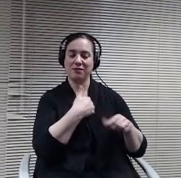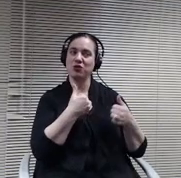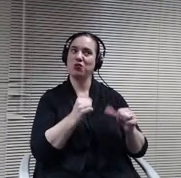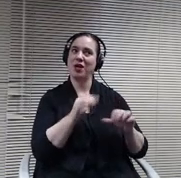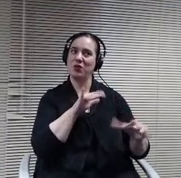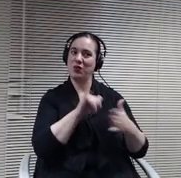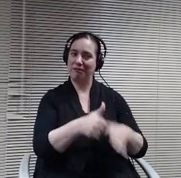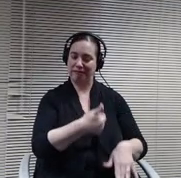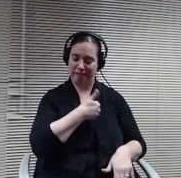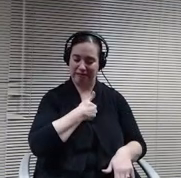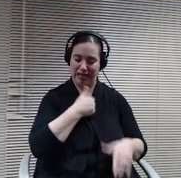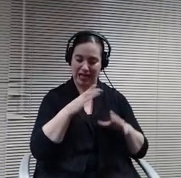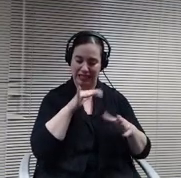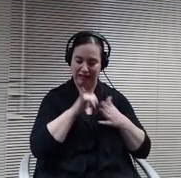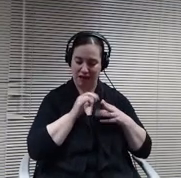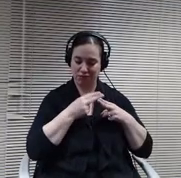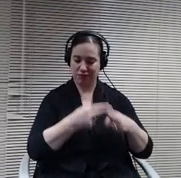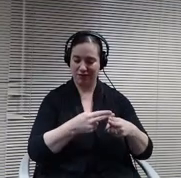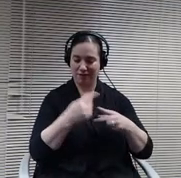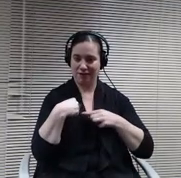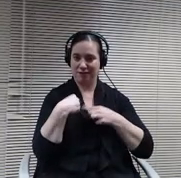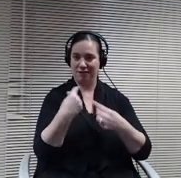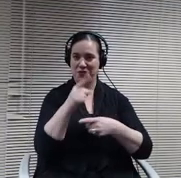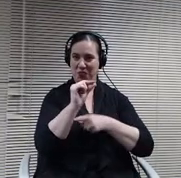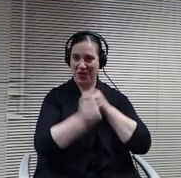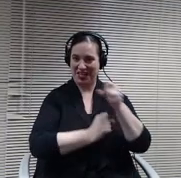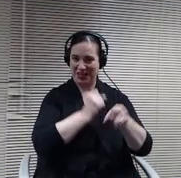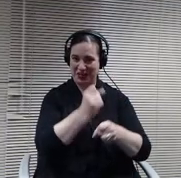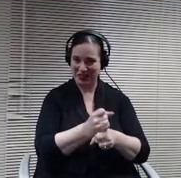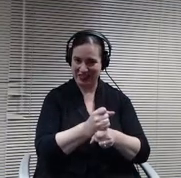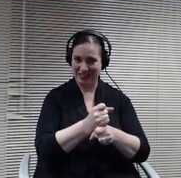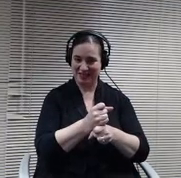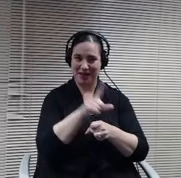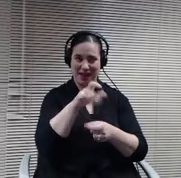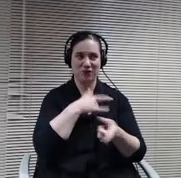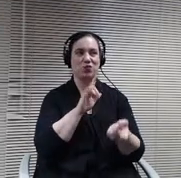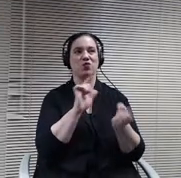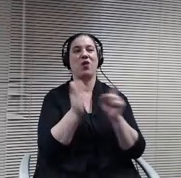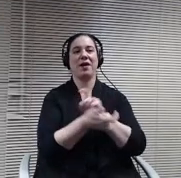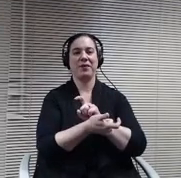I've called it that for 20 years so it'll take a little work, but